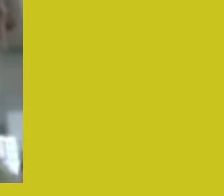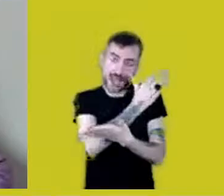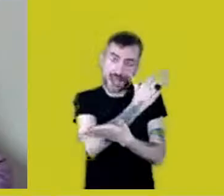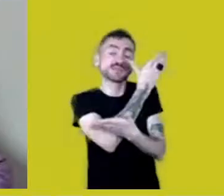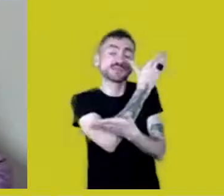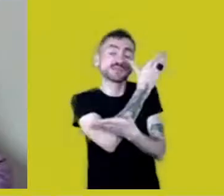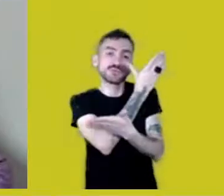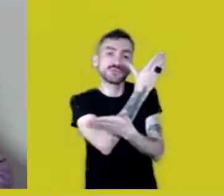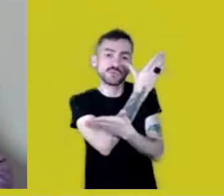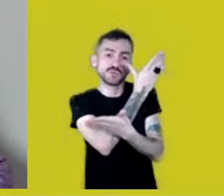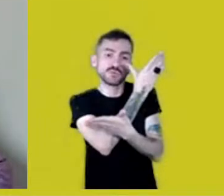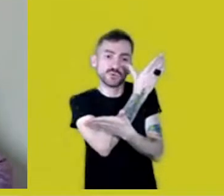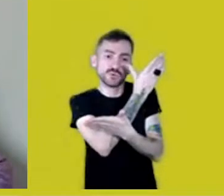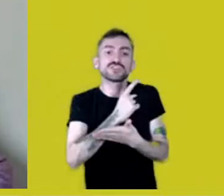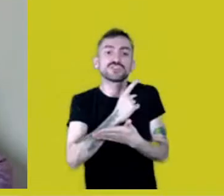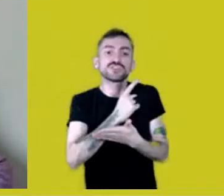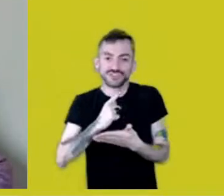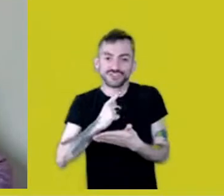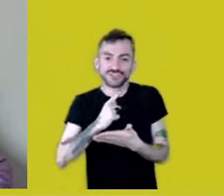by Caprichoso and Garantido.